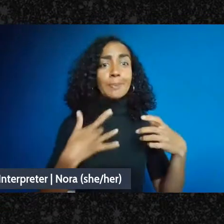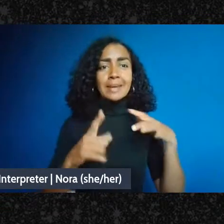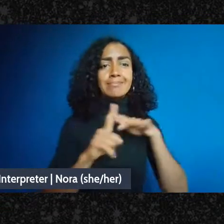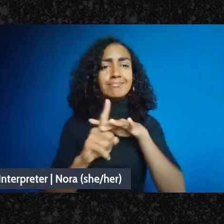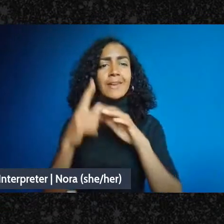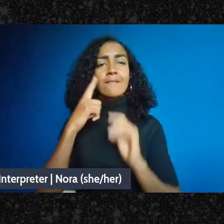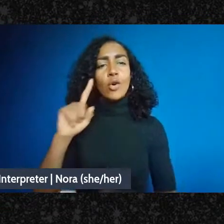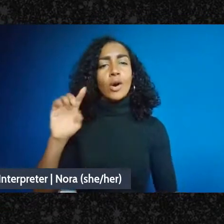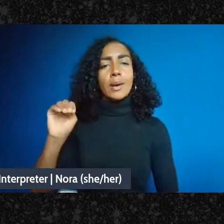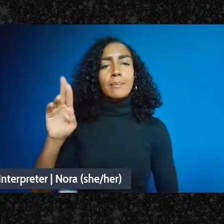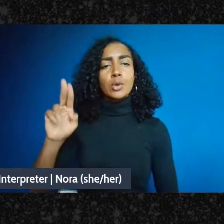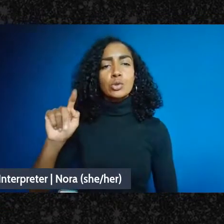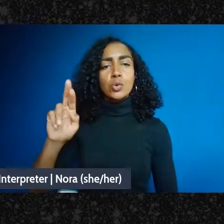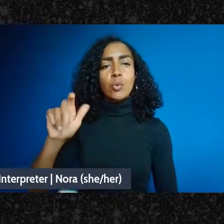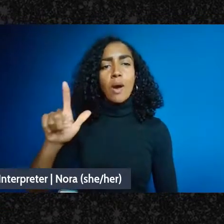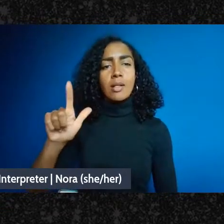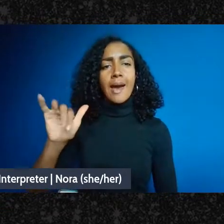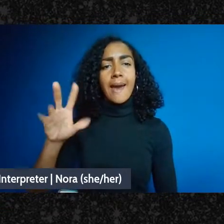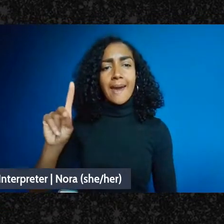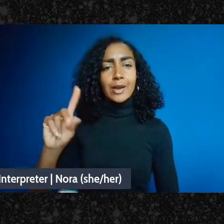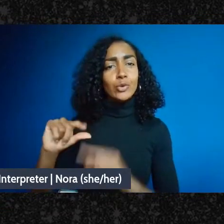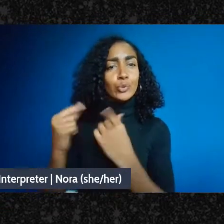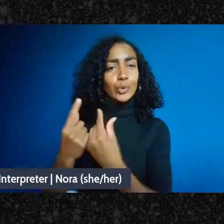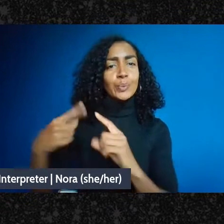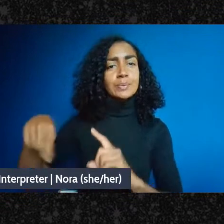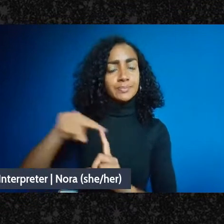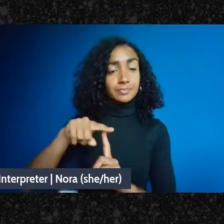We're also going to be joined for two of our questions during a later part of the event